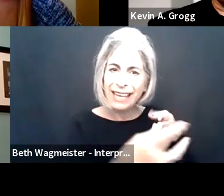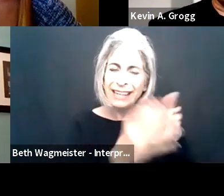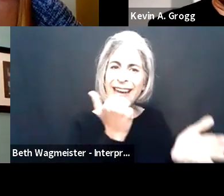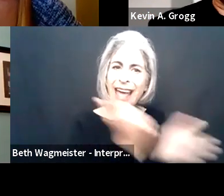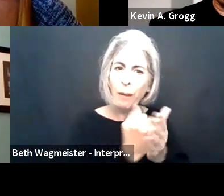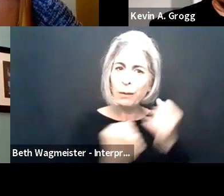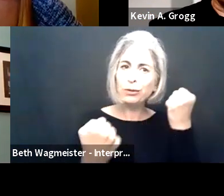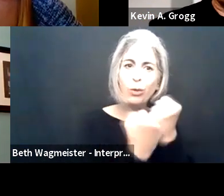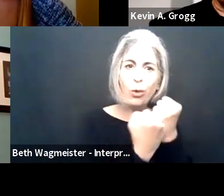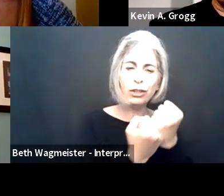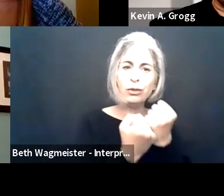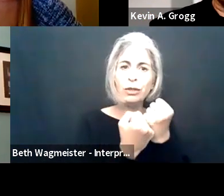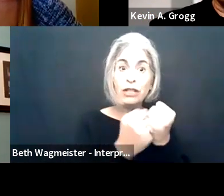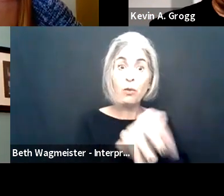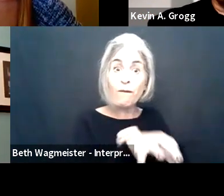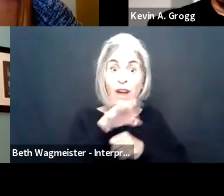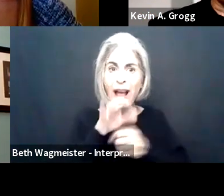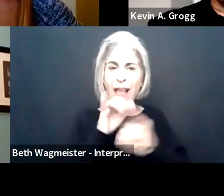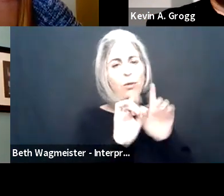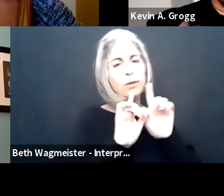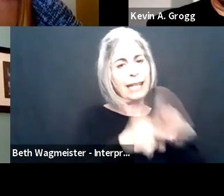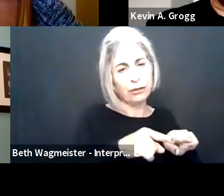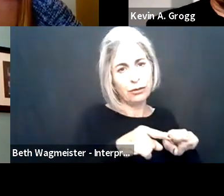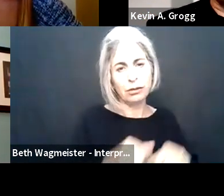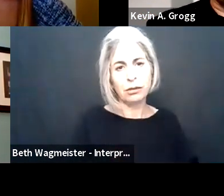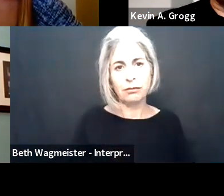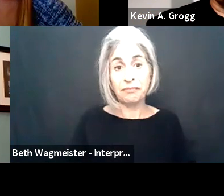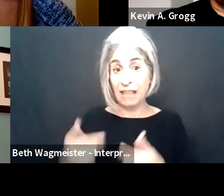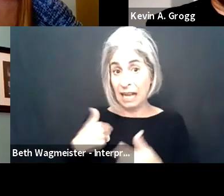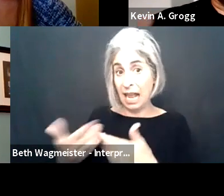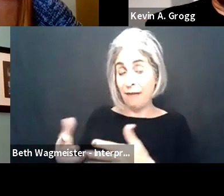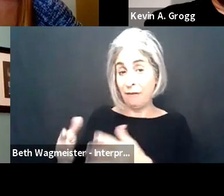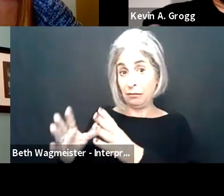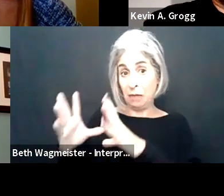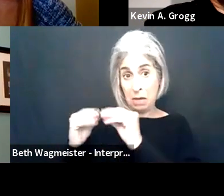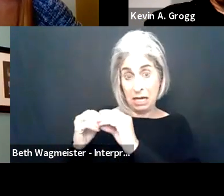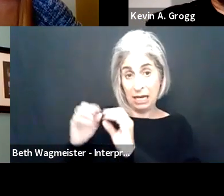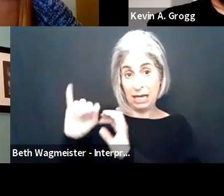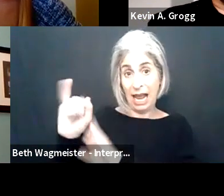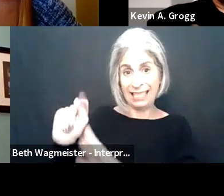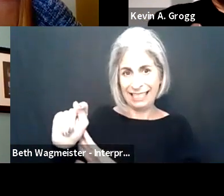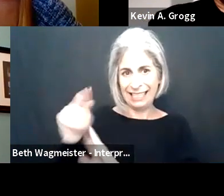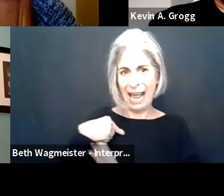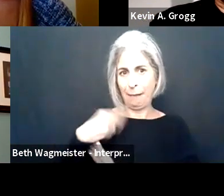can hand-hold you through to get to somebody, no matter the case. While I can have in-depth meetings on